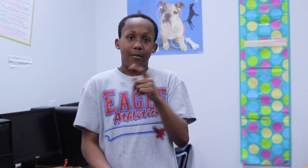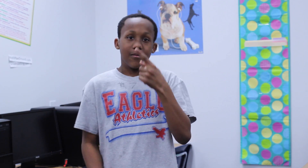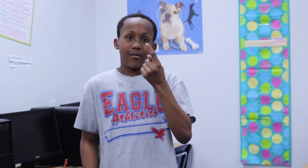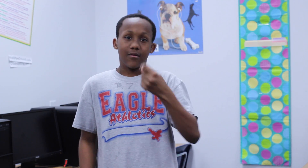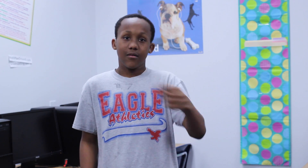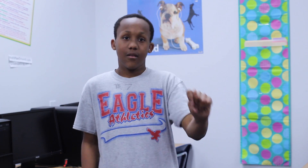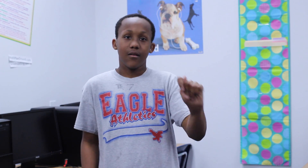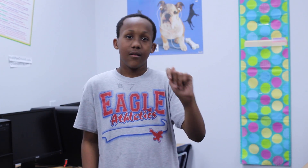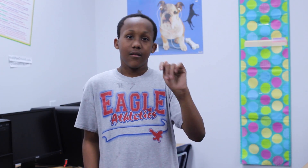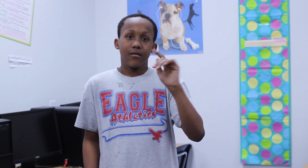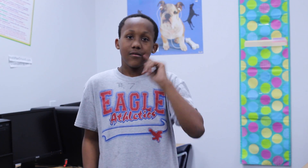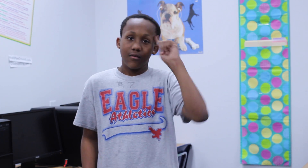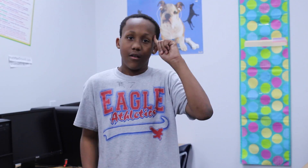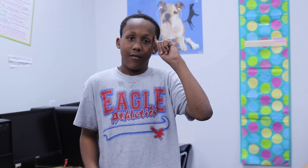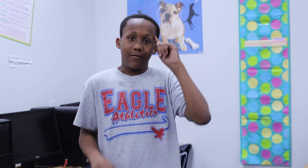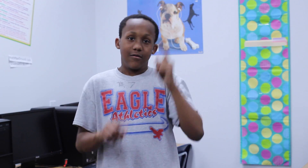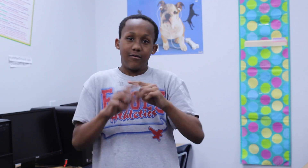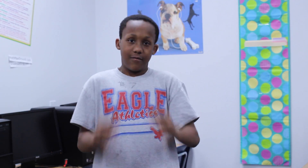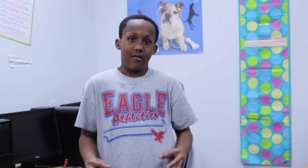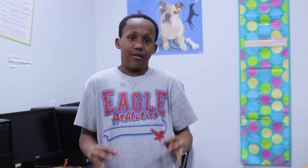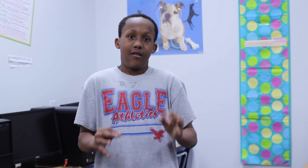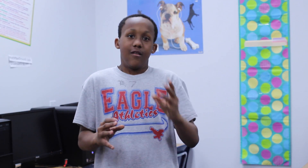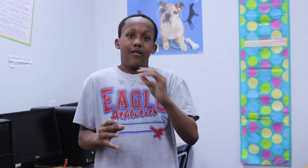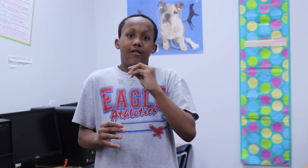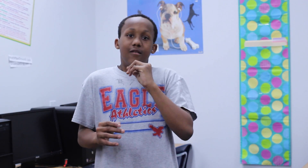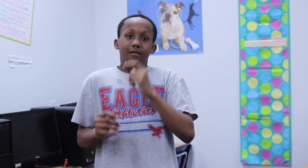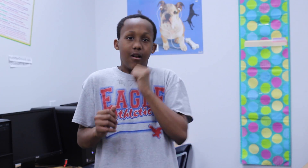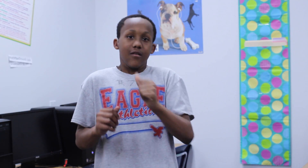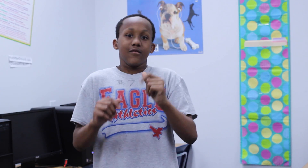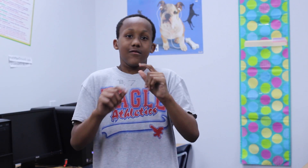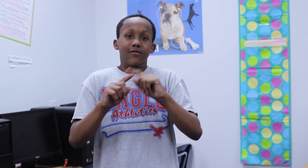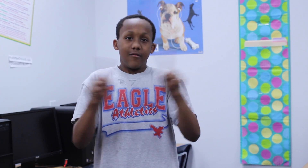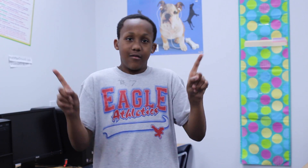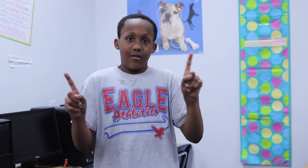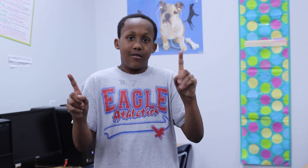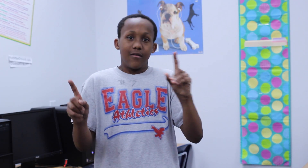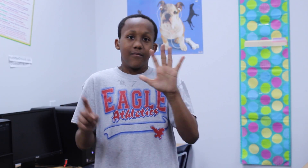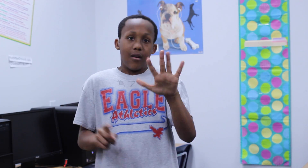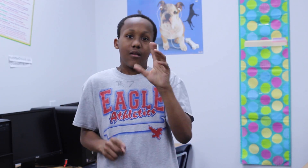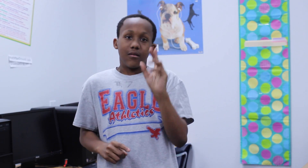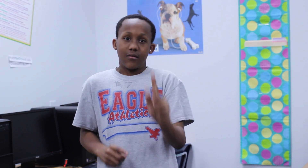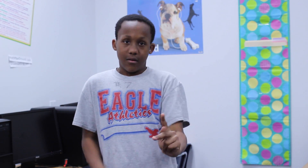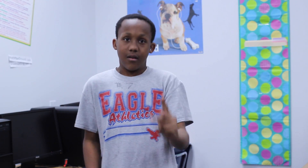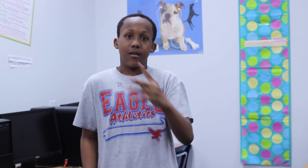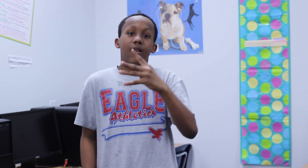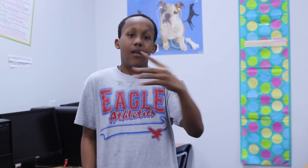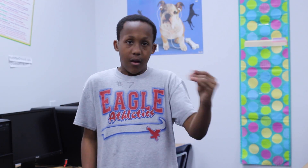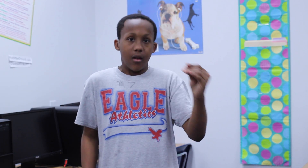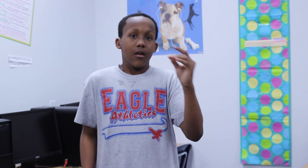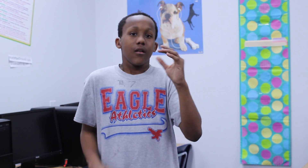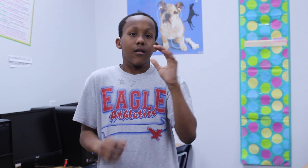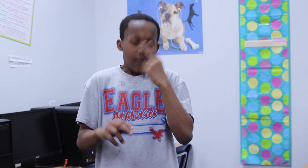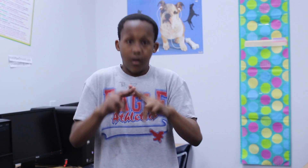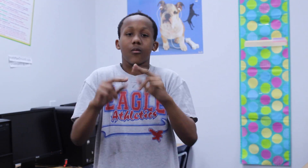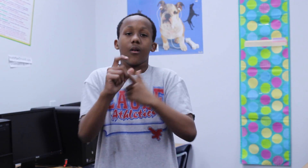from the DEAFinitely Not Different 5k and Fun Run